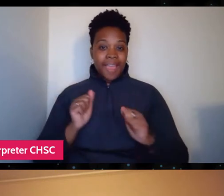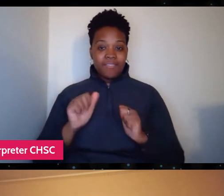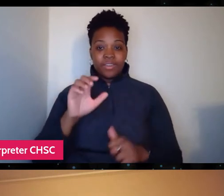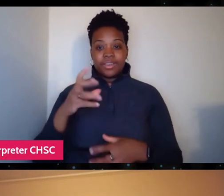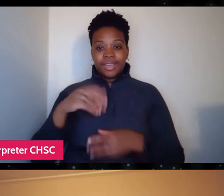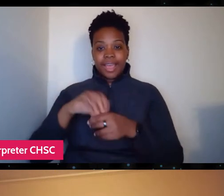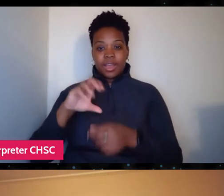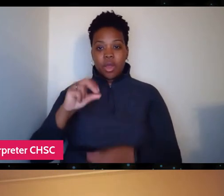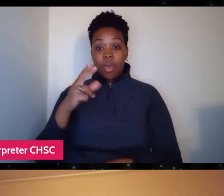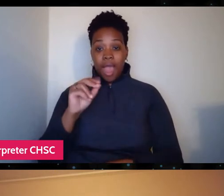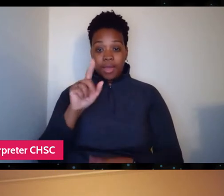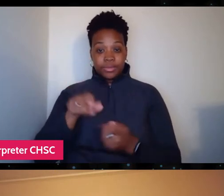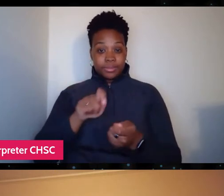that would be great to hear about.